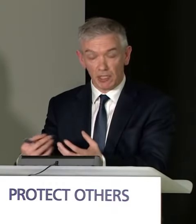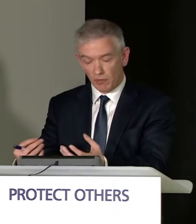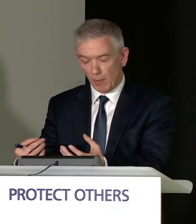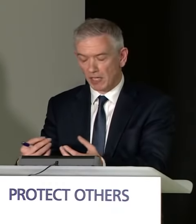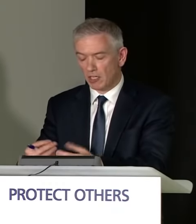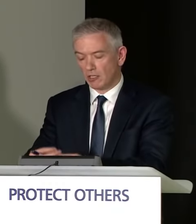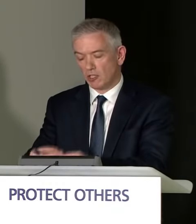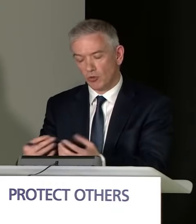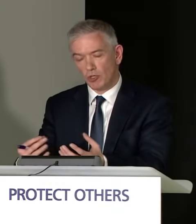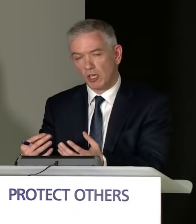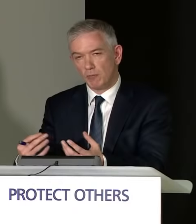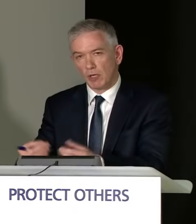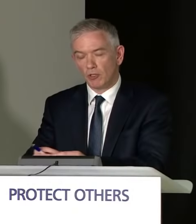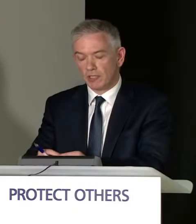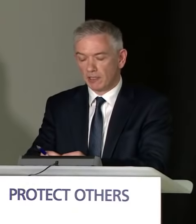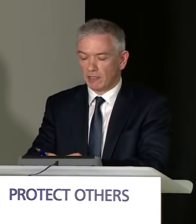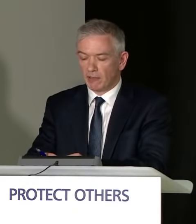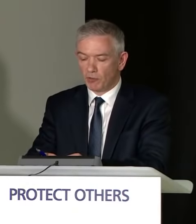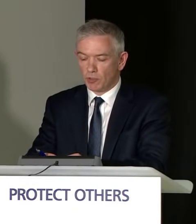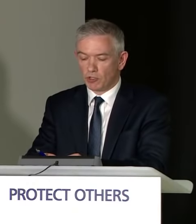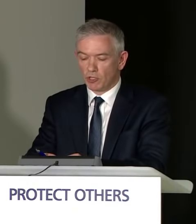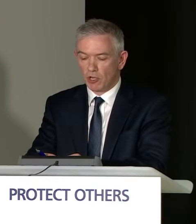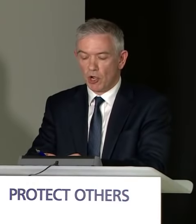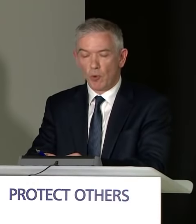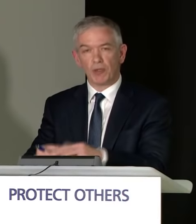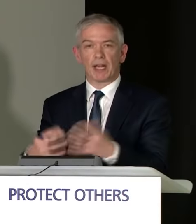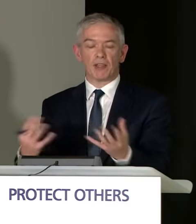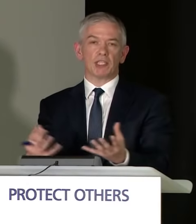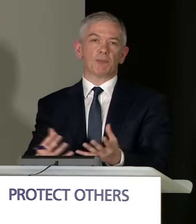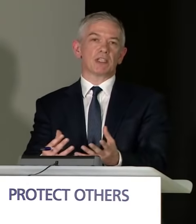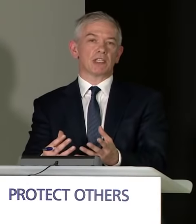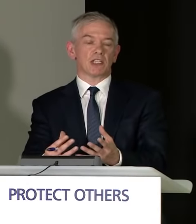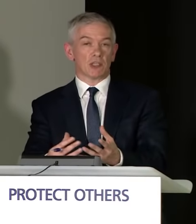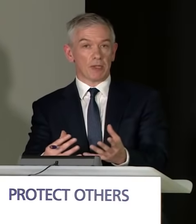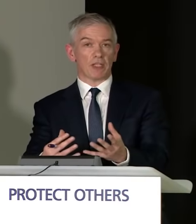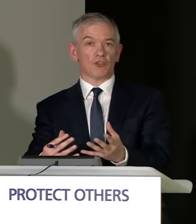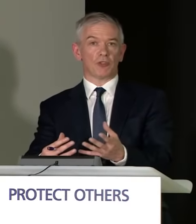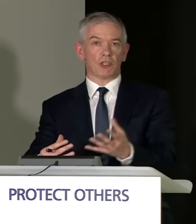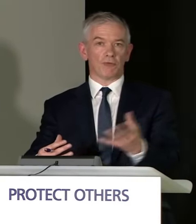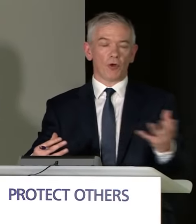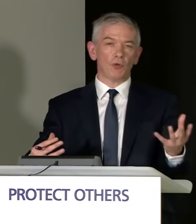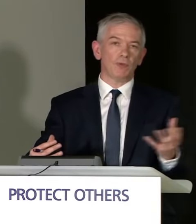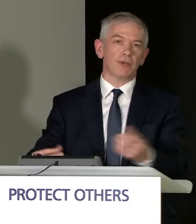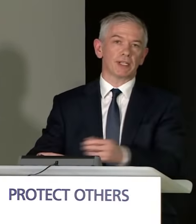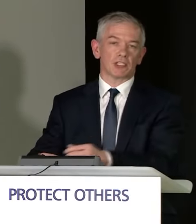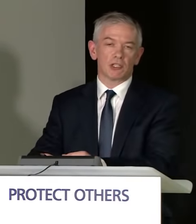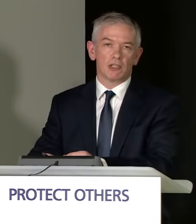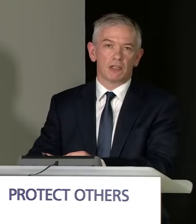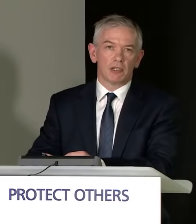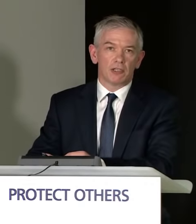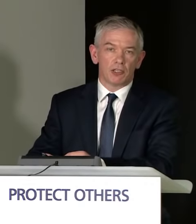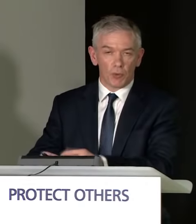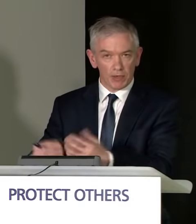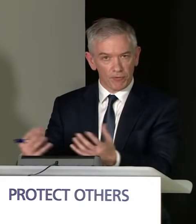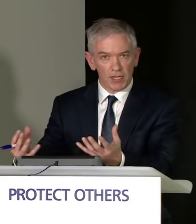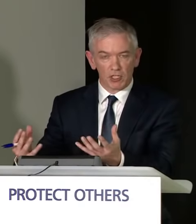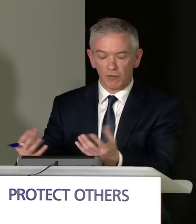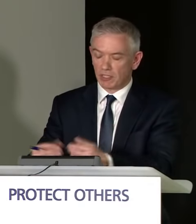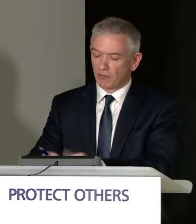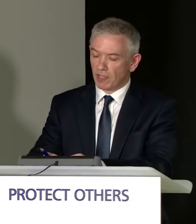To leave them accurately so you can be contacted afterwards. While you are at these businesses make sure you are following FACTS, wearing face coverings